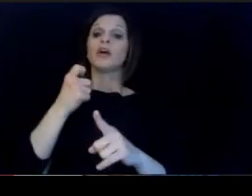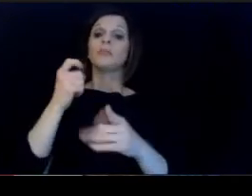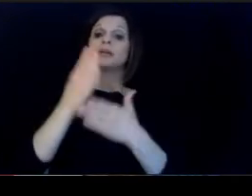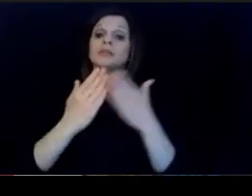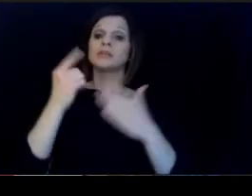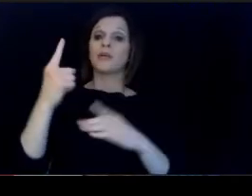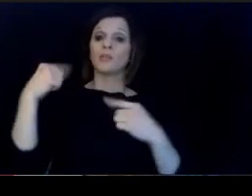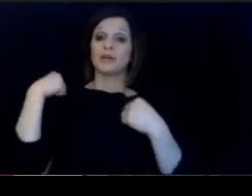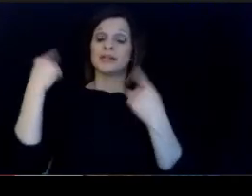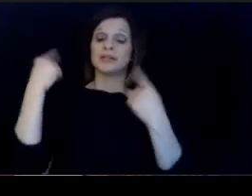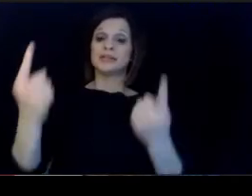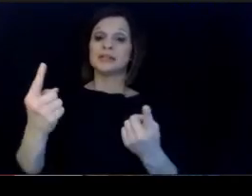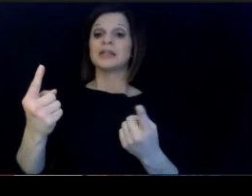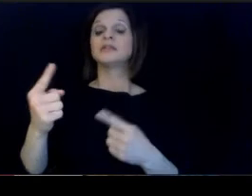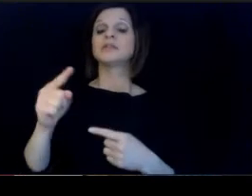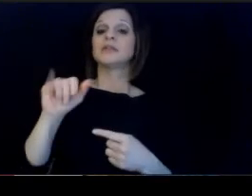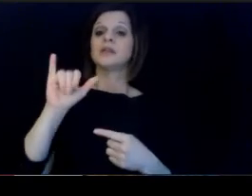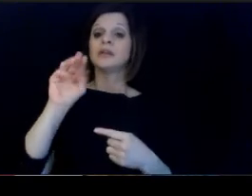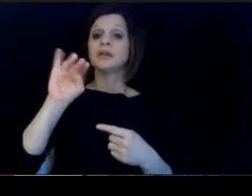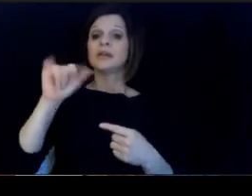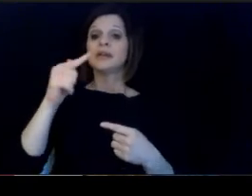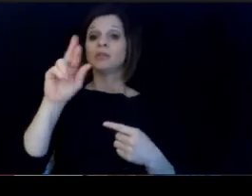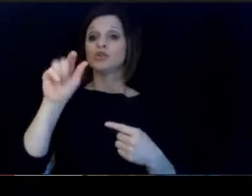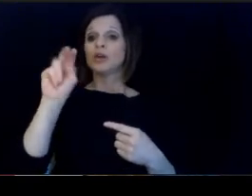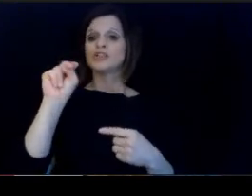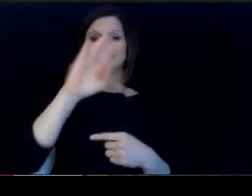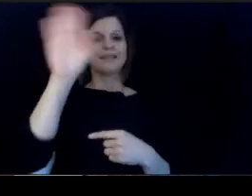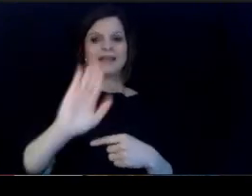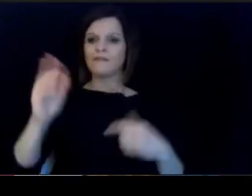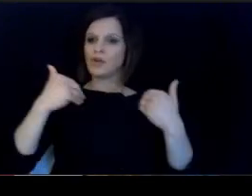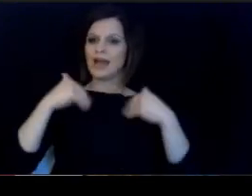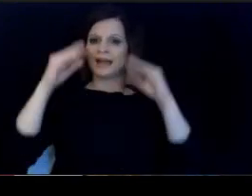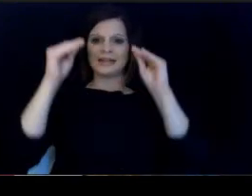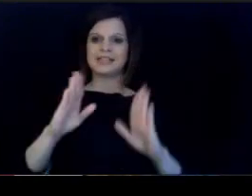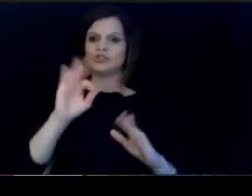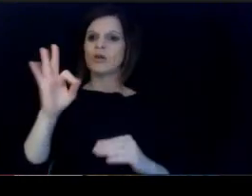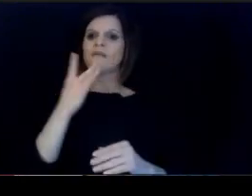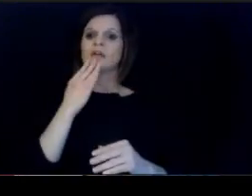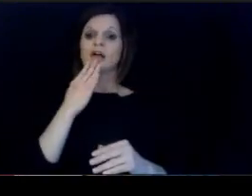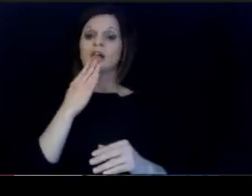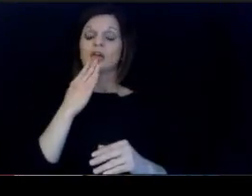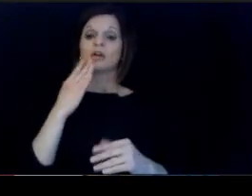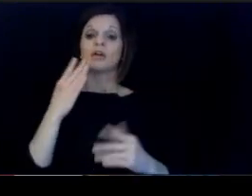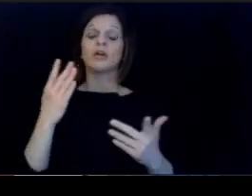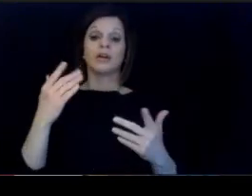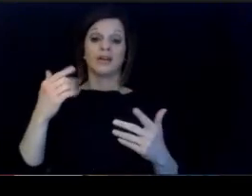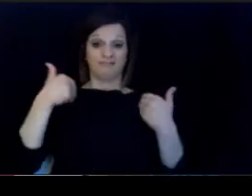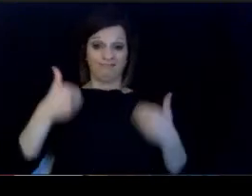did not have a teacher of color an as. a lifelong educator in Kentucky, who happens to be a person of.